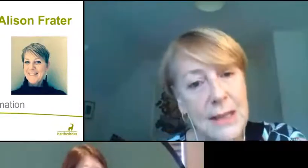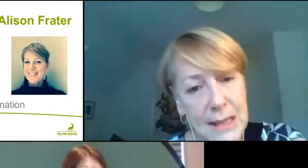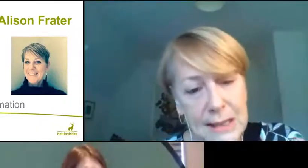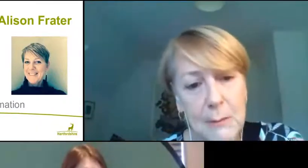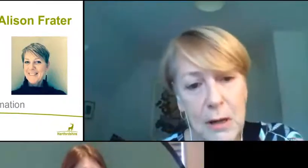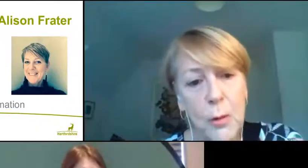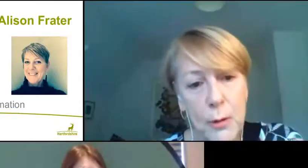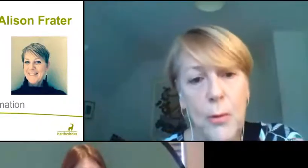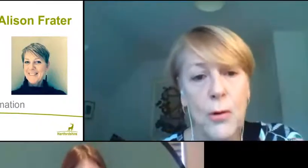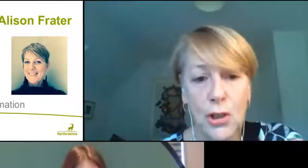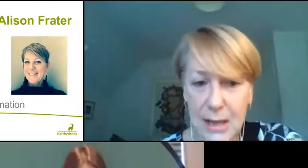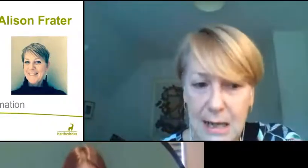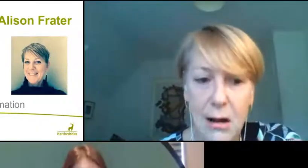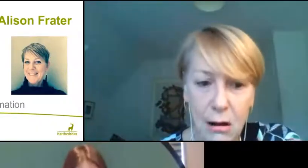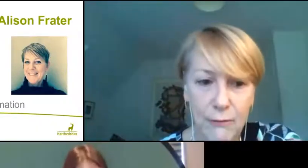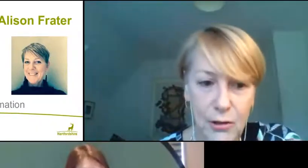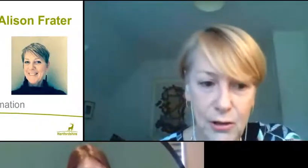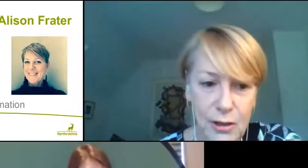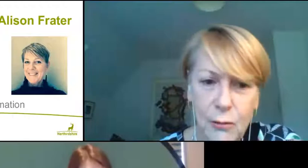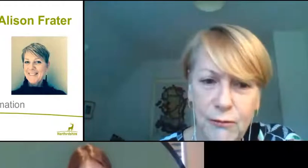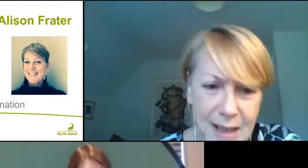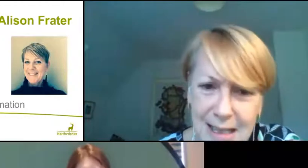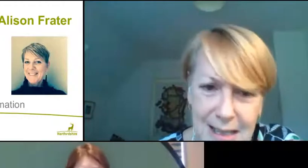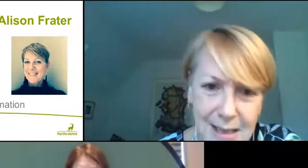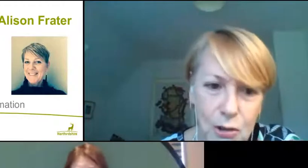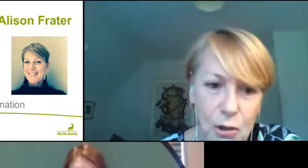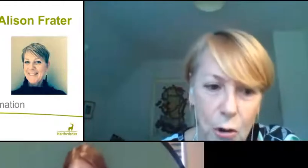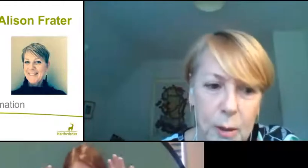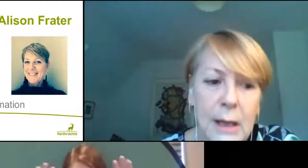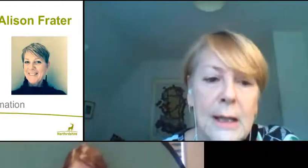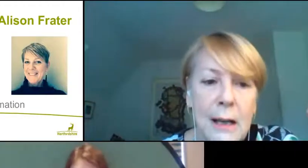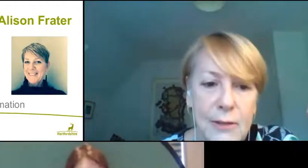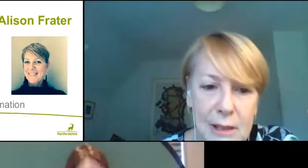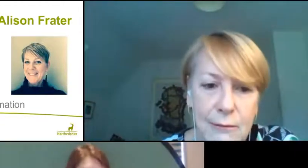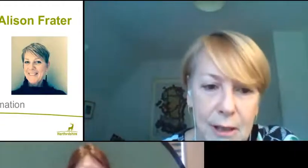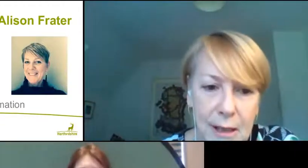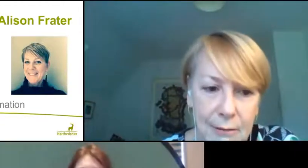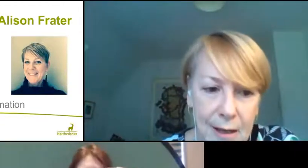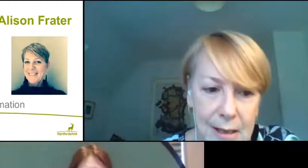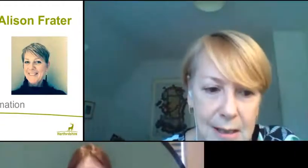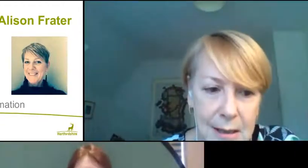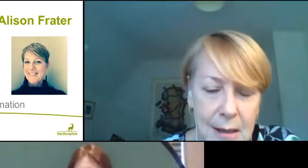and it's a similar proportion in Hertfordshire - so, fantastic job of delivering that vaccine.